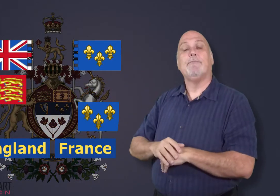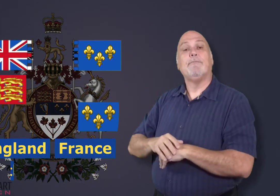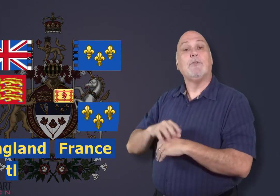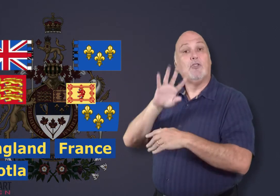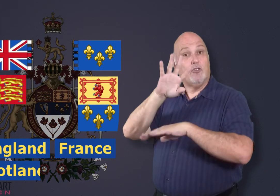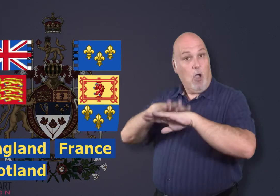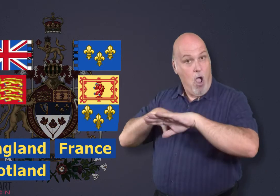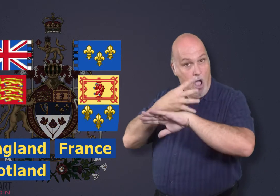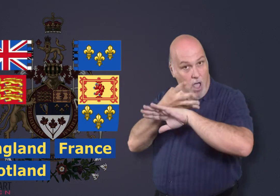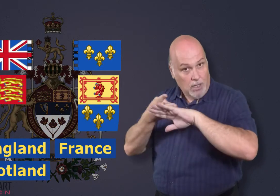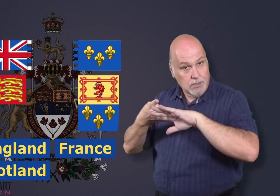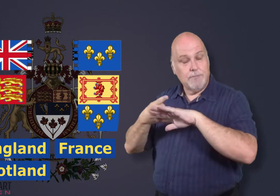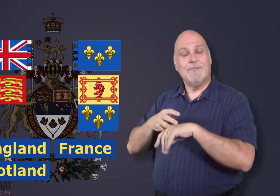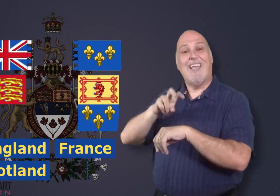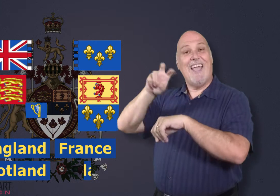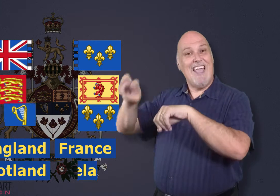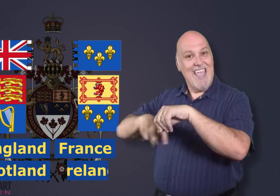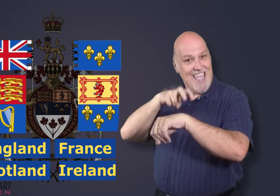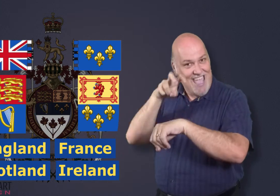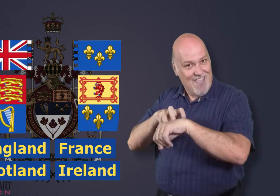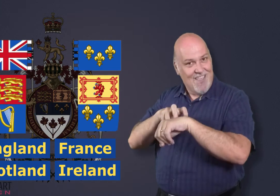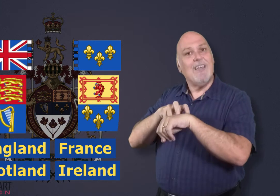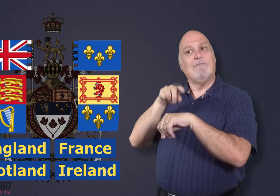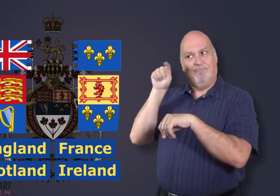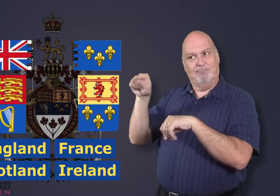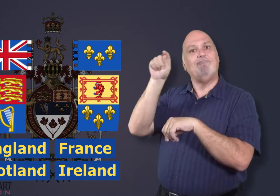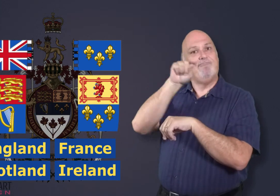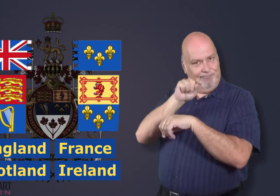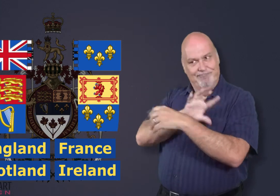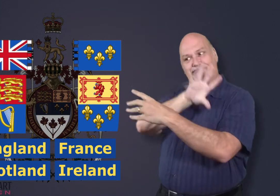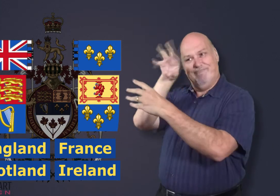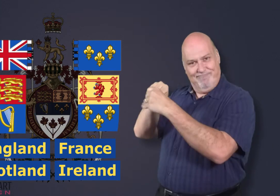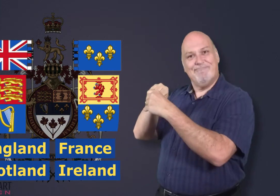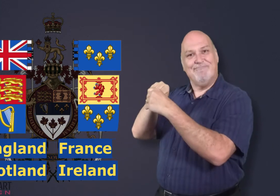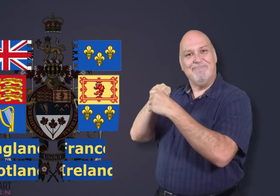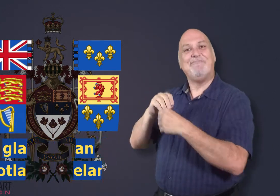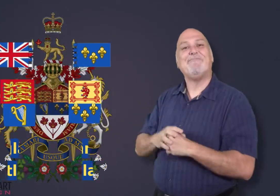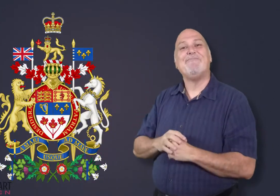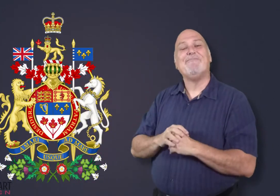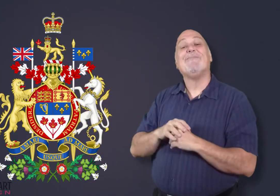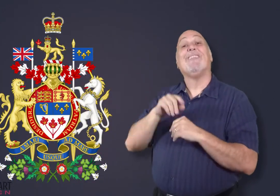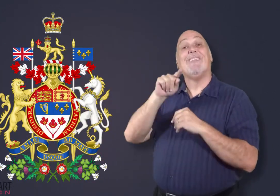Scottland, and Ireland. All of these countries are included.